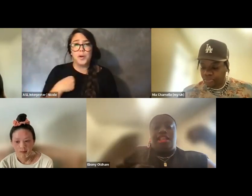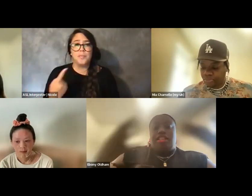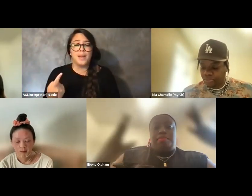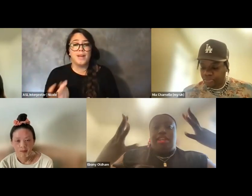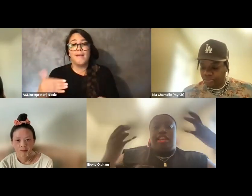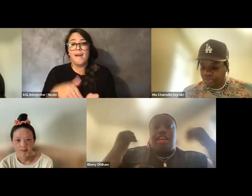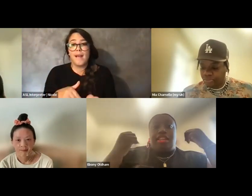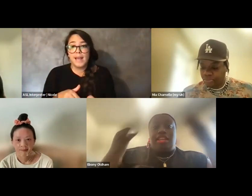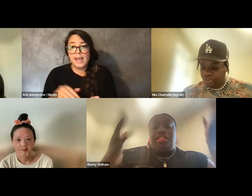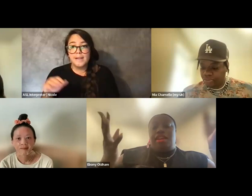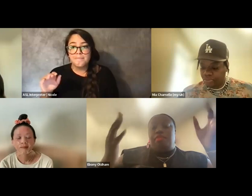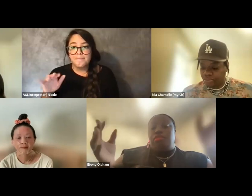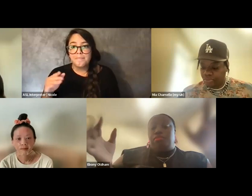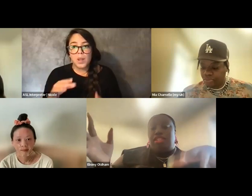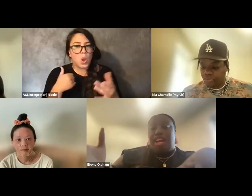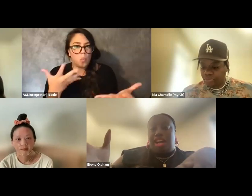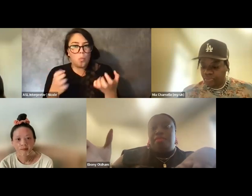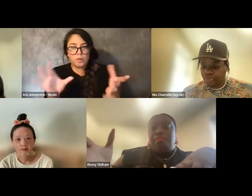like an ethics of pace, like things take much more time.